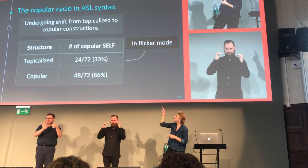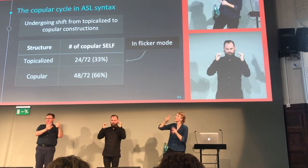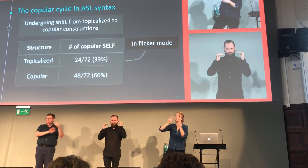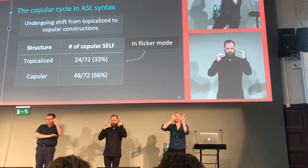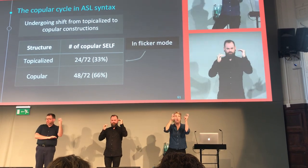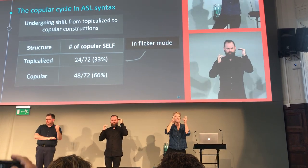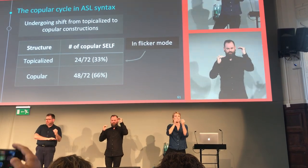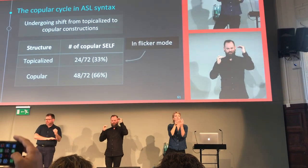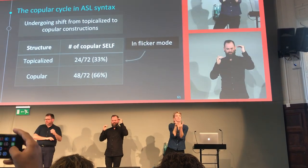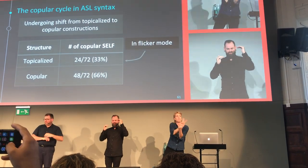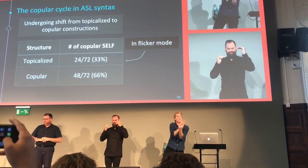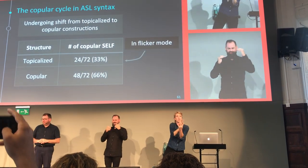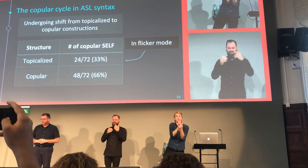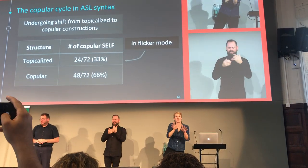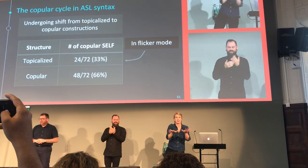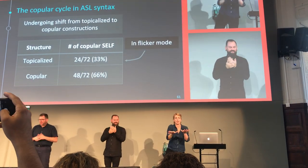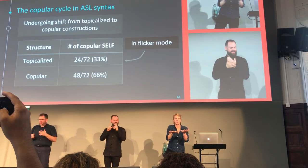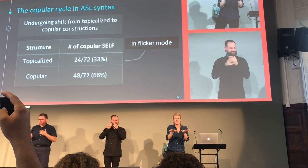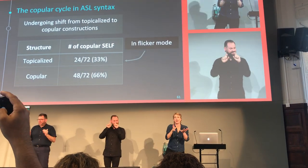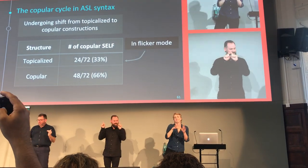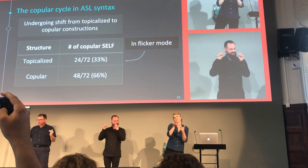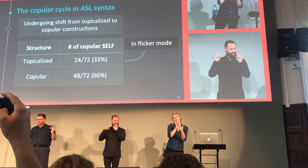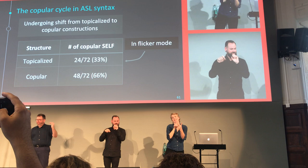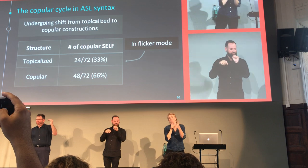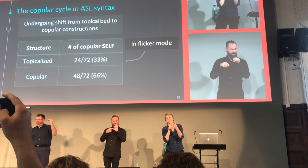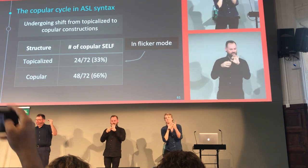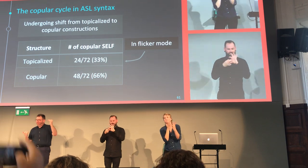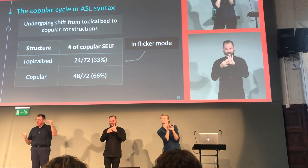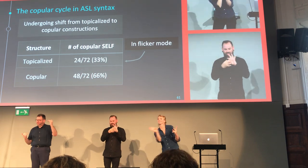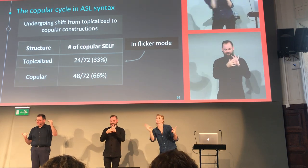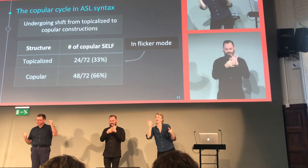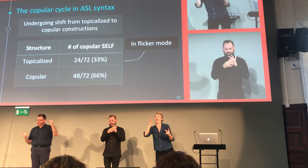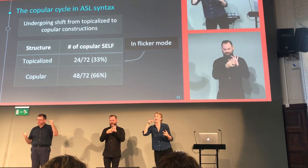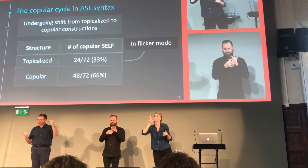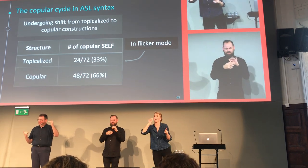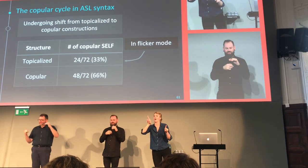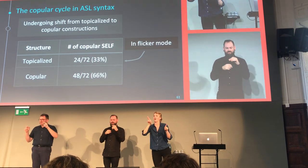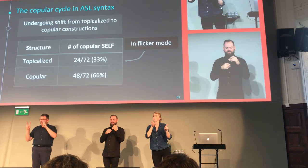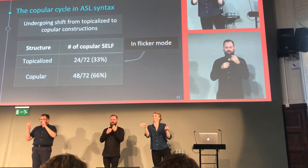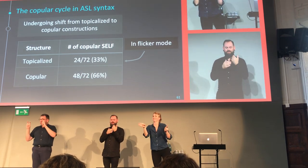might've been closer to 50/50, but because of this flicker mode, forcing someone to make a choice,